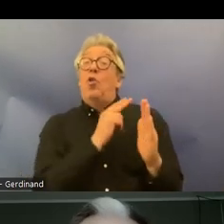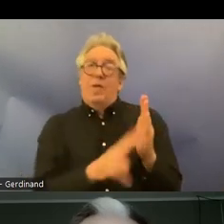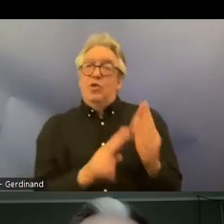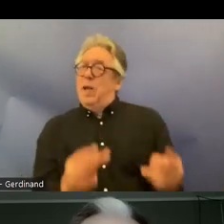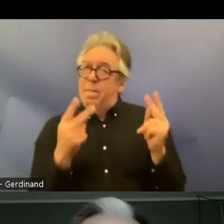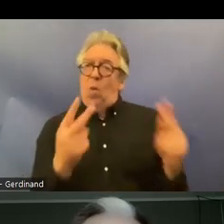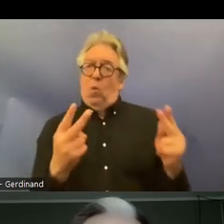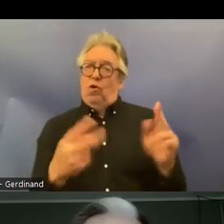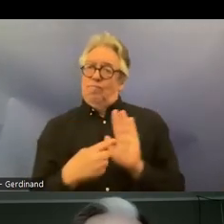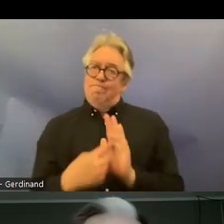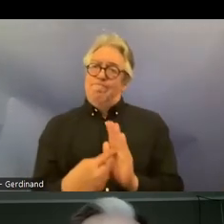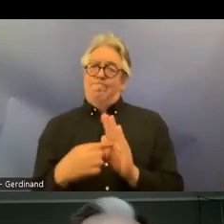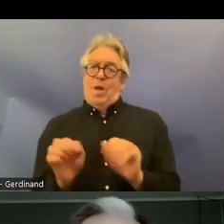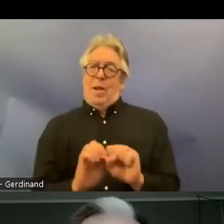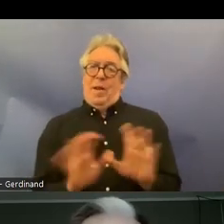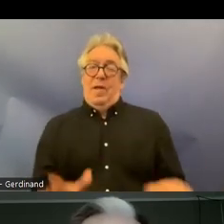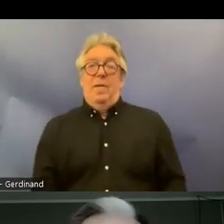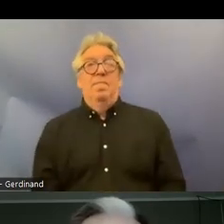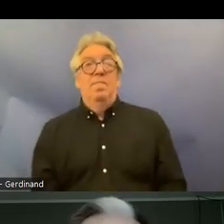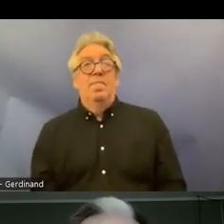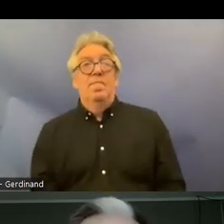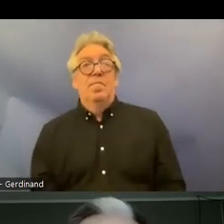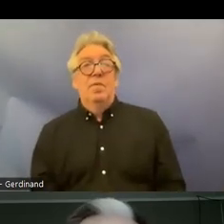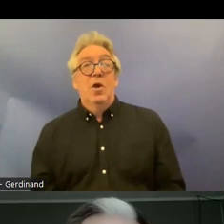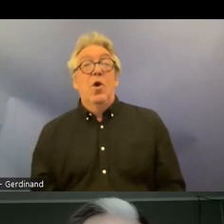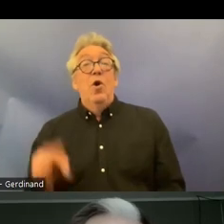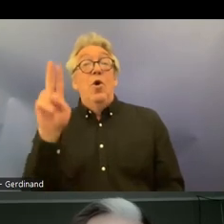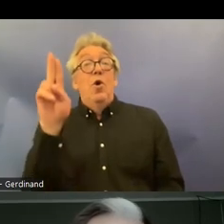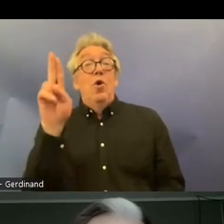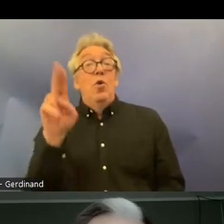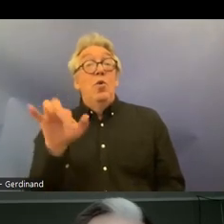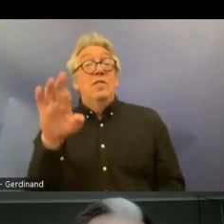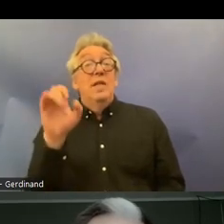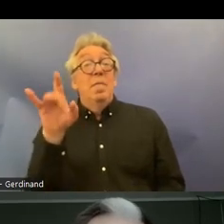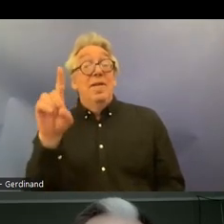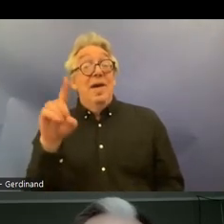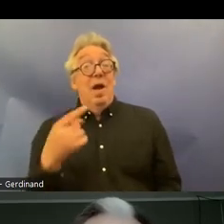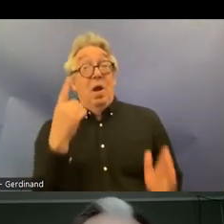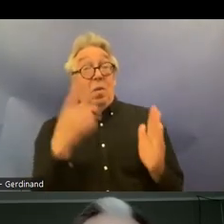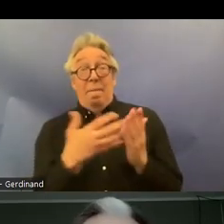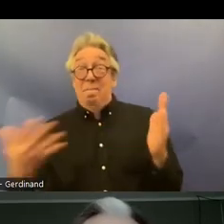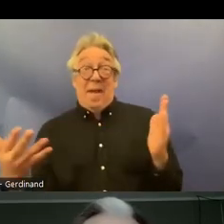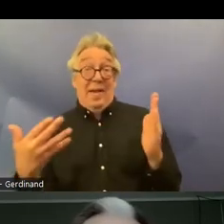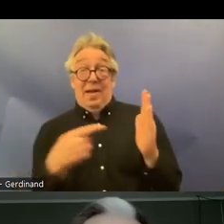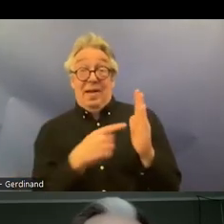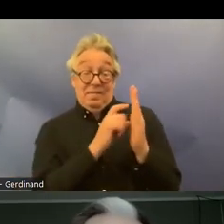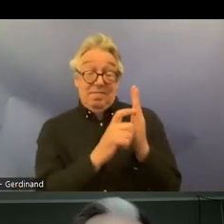um so the crpd one of the main points of the crpd is to ensure non-discrimination